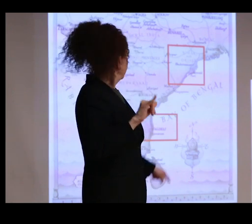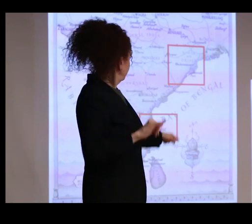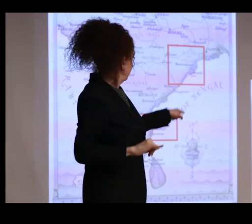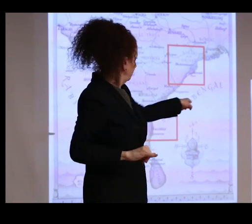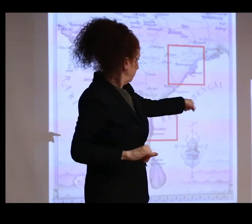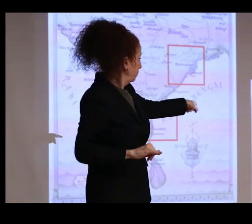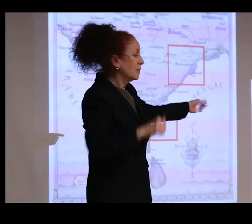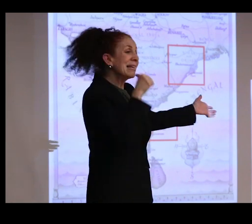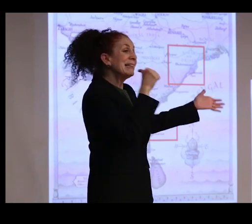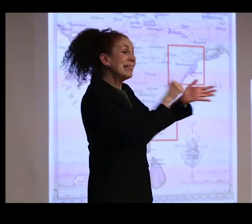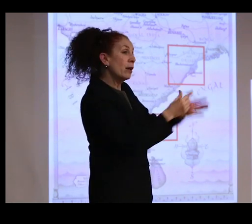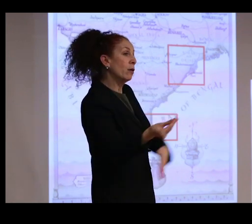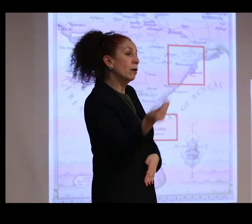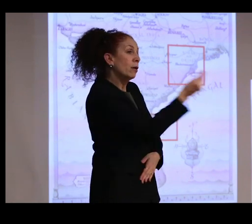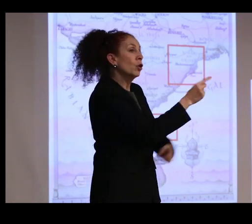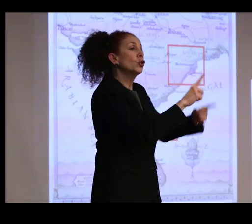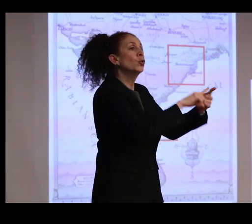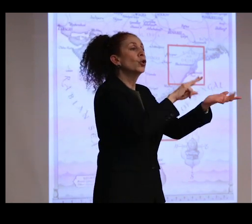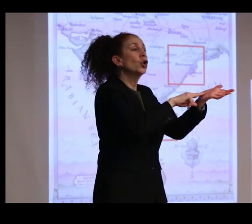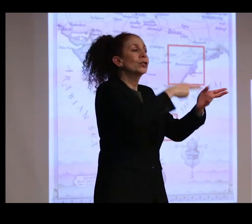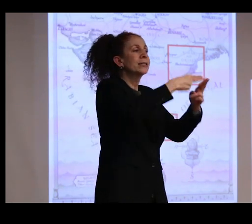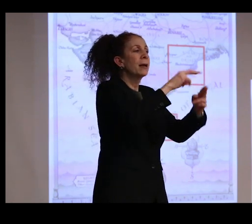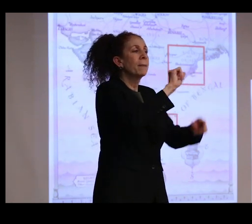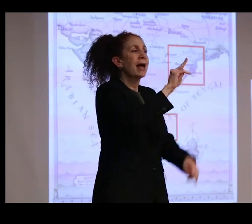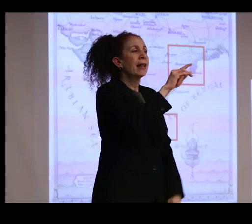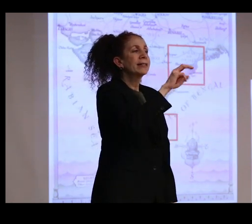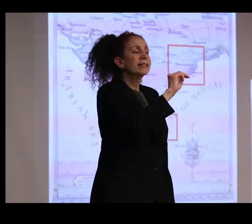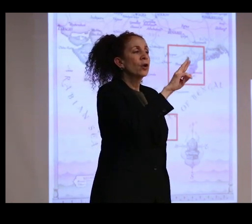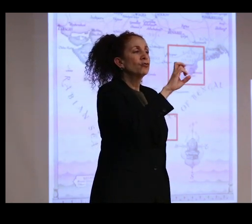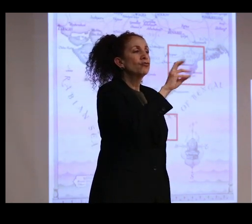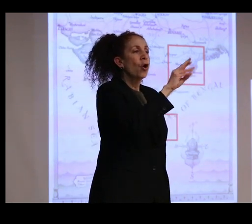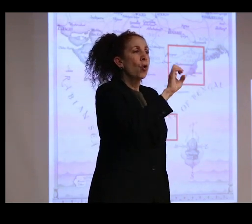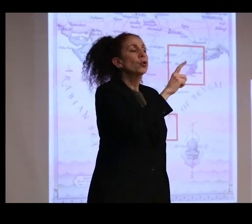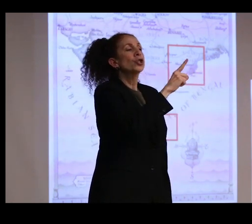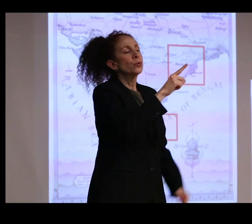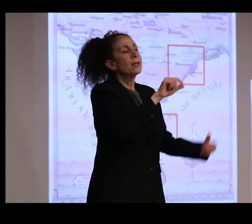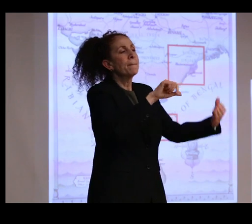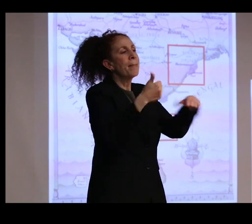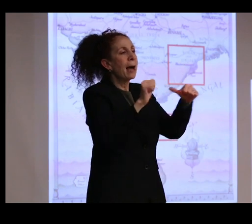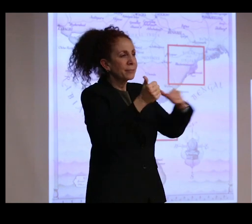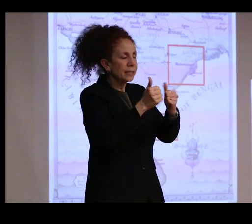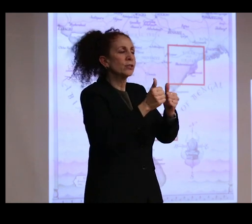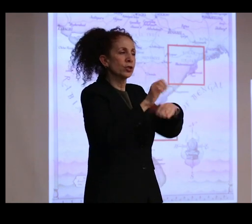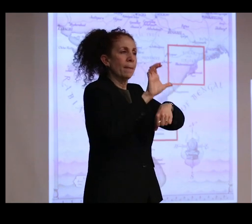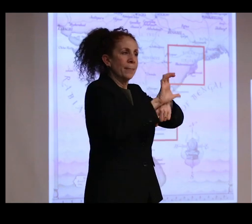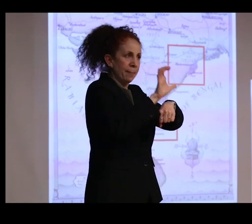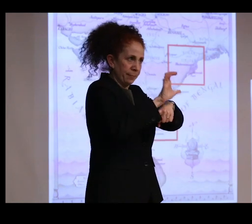Munro, a registered nurse with the Canadian Baptist Mission in Serango Ganjam District in Odisha.